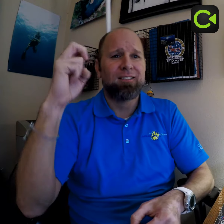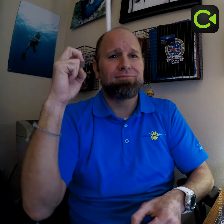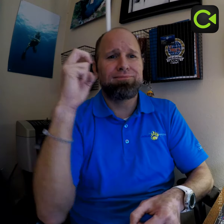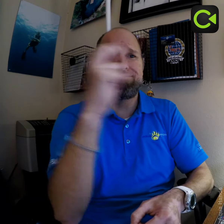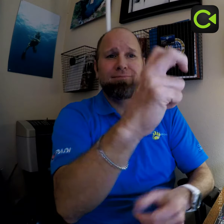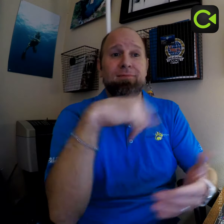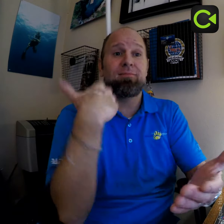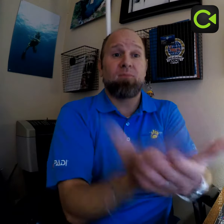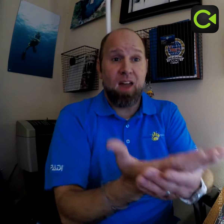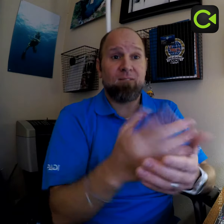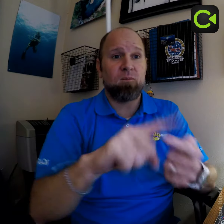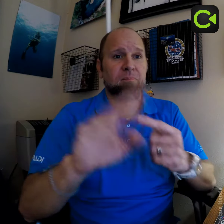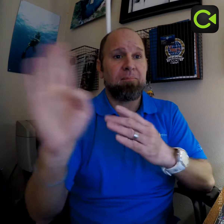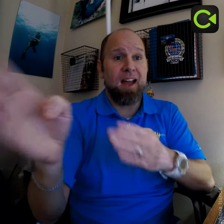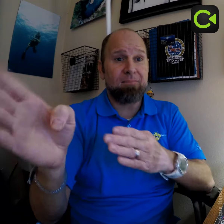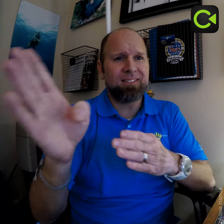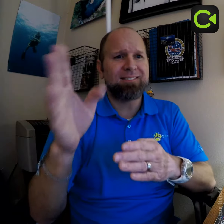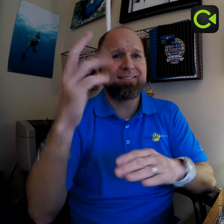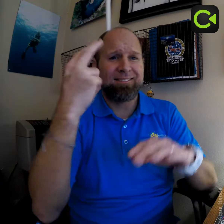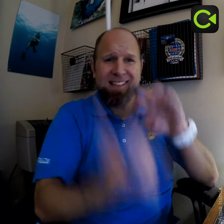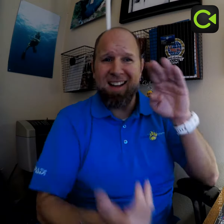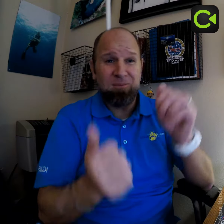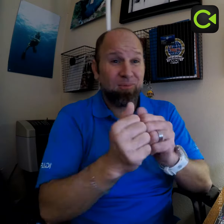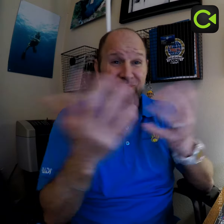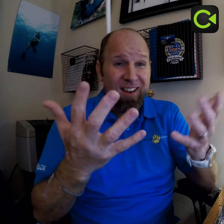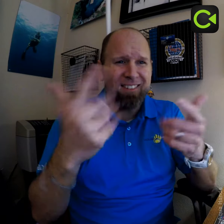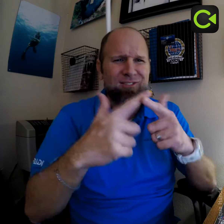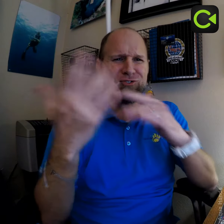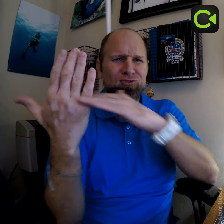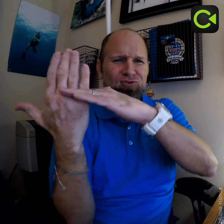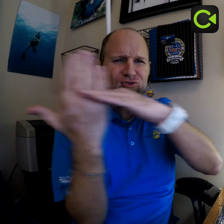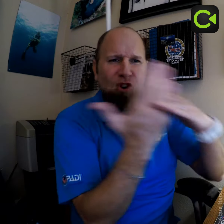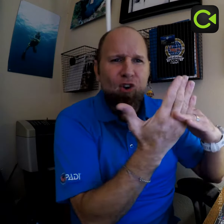to arrive in the Bahamas. Then I get to dive with the sharks,